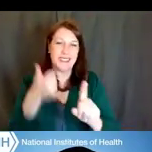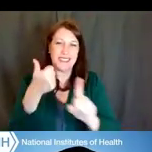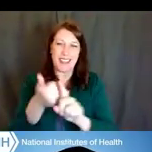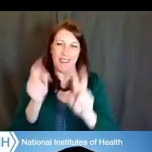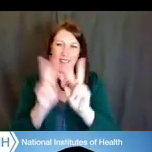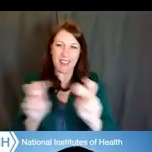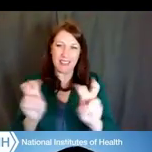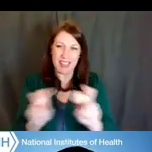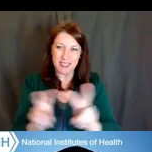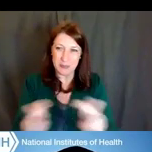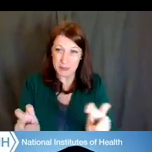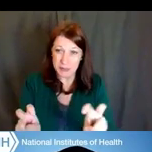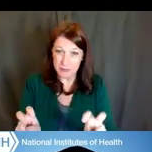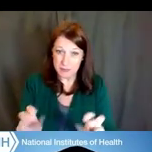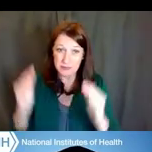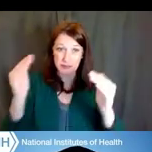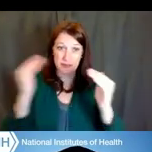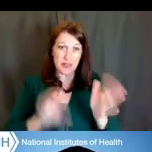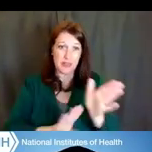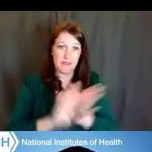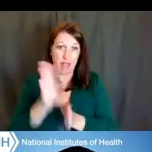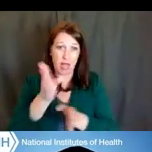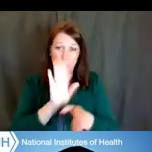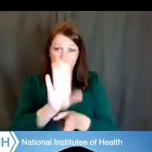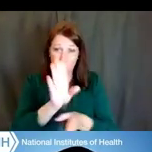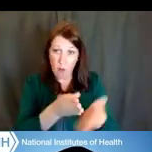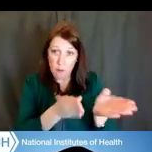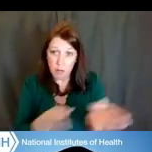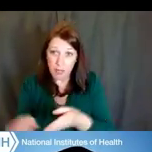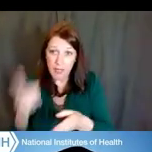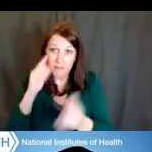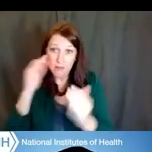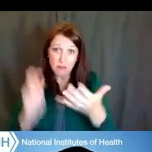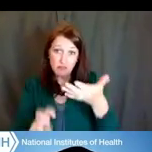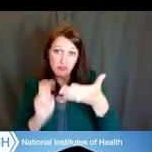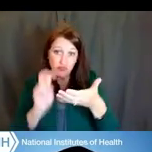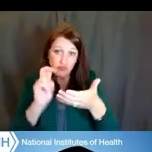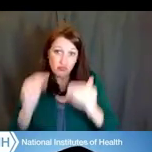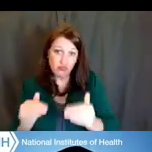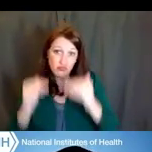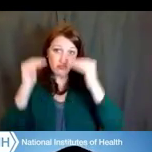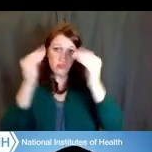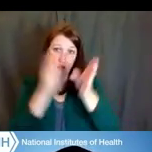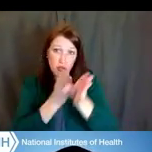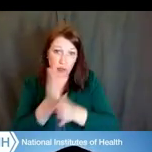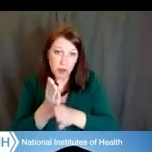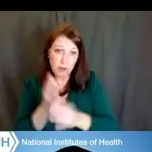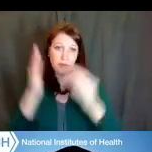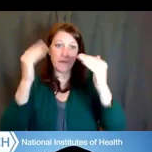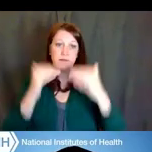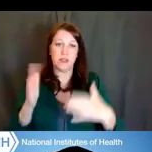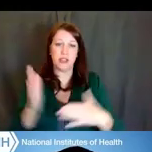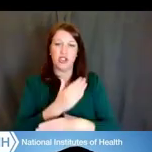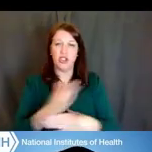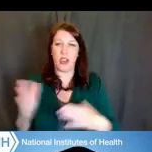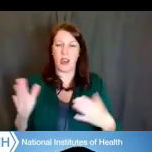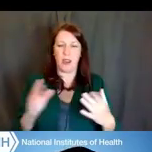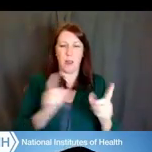we're going to talk about developing your plan for advancing your career. We're going to share a little bit about mentoring versus sponsorship,